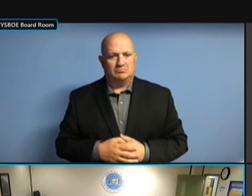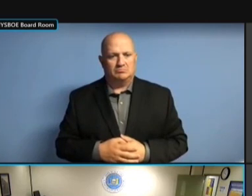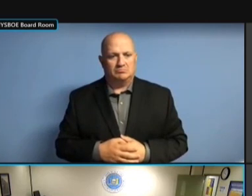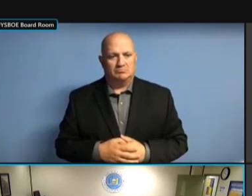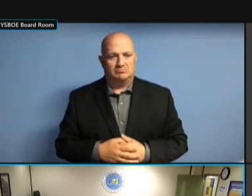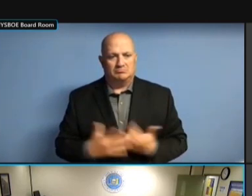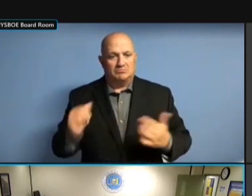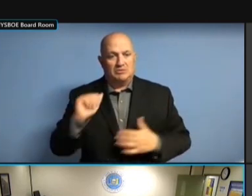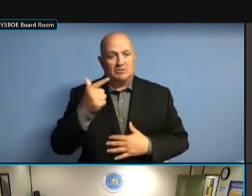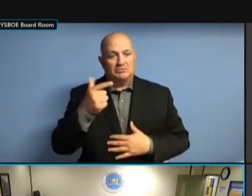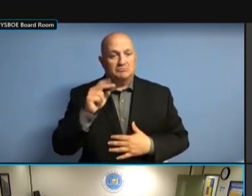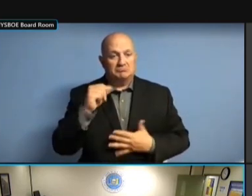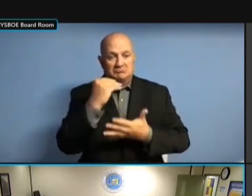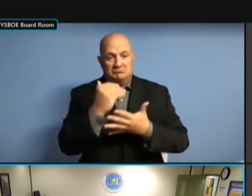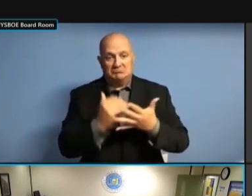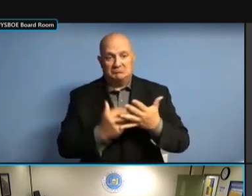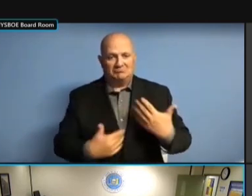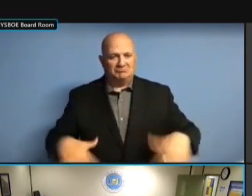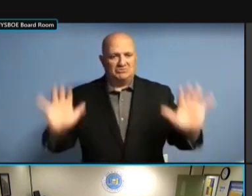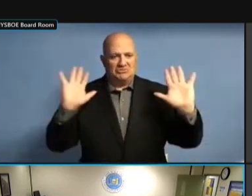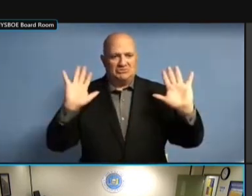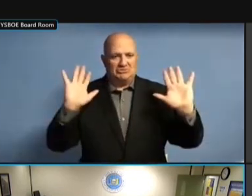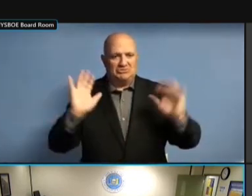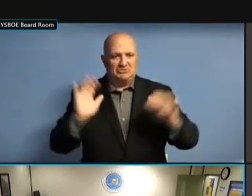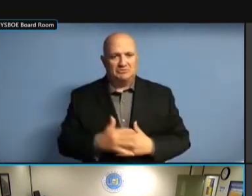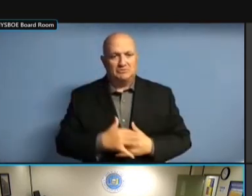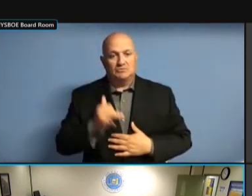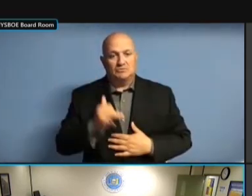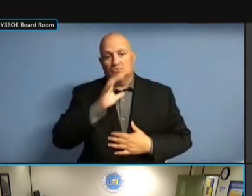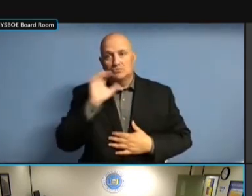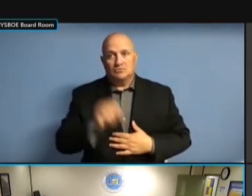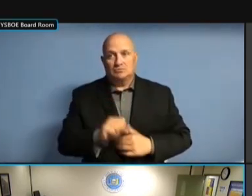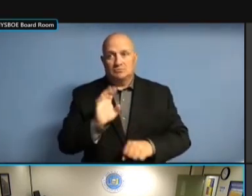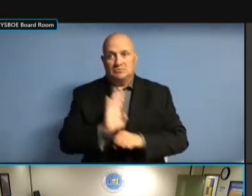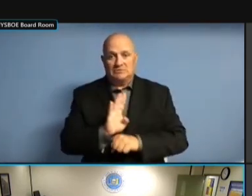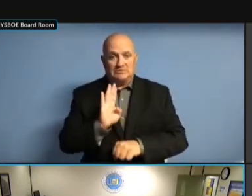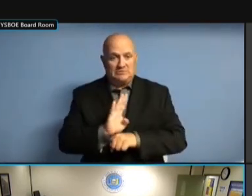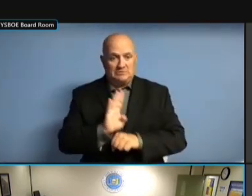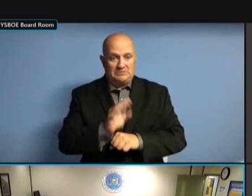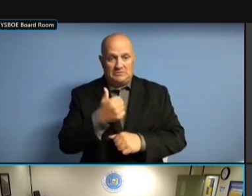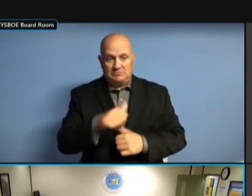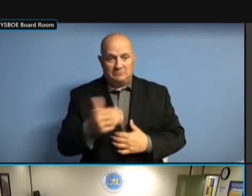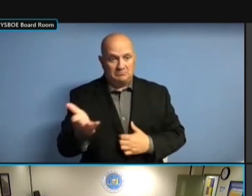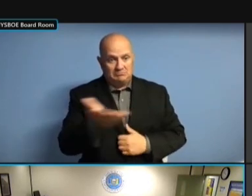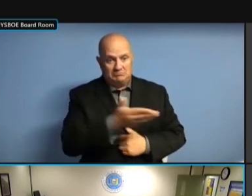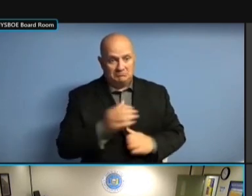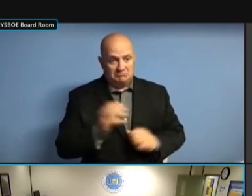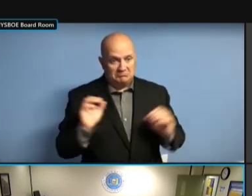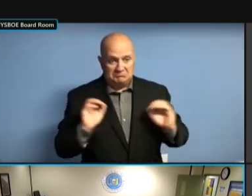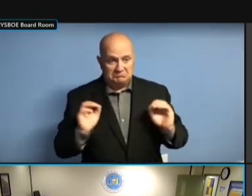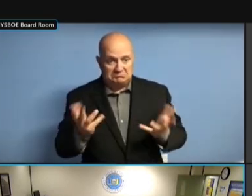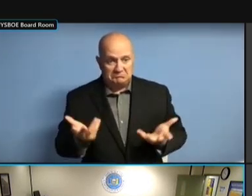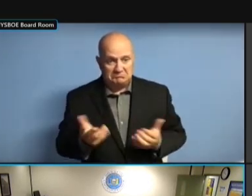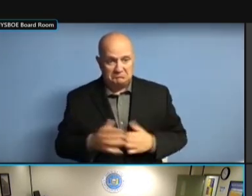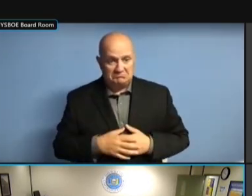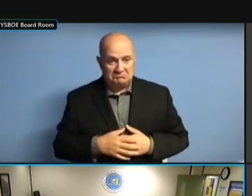MOVE ON TO OLD BUSINESS. IS THERE ANY MOVE ON TO OLD BUSINESS. IS THERE ANY OLD MOVE ON TO OLD BUSINESS. IS THERE ANY OLD BUSINESS? IS THERE ANY OLD BUSINESS? IS THERE ANY OLD BUSINESS? I IS THERE ANY OLD BUSINESS? I DON'T IS THERE ANY OLD BUSINESS? I DON'T HAVE IS THERE ANY OLD BUSINESS? I DON'T HAVE ANY IS THERE ANY OLD BUSINESS? I DON'T HAVE ANY LISTED. I DON'T HAVE ANY LISTED. I DON'T HAVE ANY LISTED. NEW I DON'T HAVE ANY LISTED. NEW BUSINESS. NEW BUSINESS. NEW BUSINESS. UNDER NEW BUSINESS. UNDER NEW NEW BUSINESS. UNDER NEW BUSINESS, NEW BUSINESS. UNDER NEW BUSINESS, WE NEW BUSINESS. UNDER NEW BUSINESS, WE DO NEW BUSINESS. UNDER NEW BUSINESS, WE DO HAVE UNDER NEW BUSINESS, WE DO HAVE UNDER NEW BUSINESS, WE DO HAVE SOME UNDER NEW BUSINESS, WE DO HAVE SOME ITEMS. SOME ITEMS. SOME ITEMS. THE